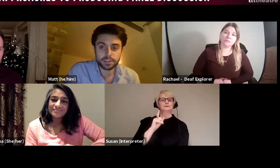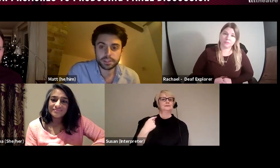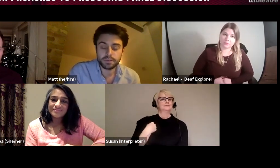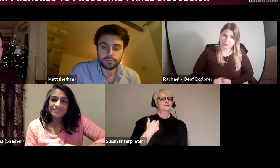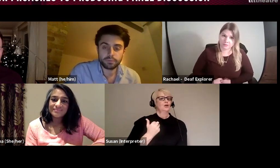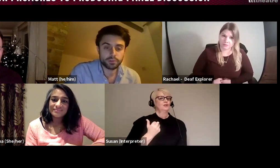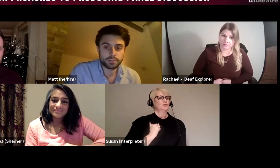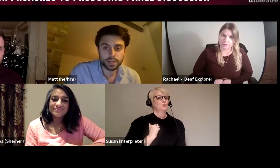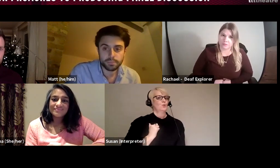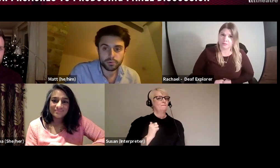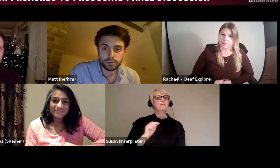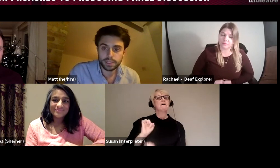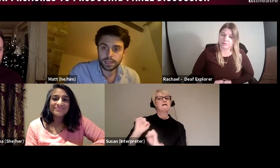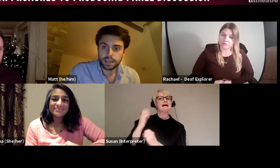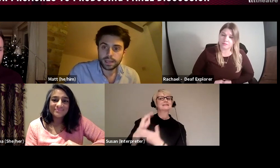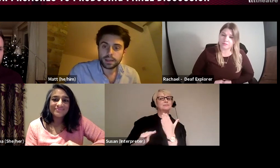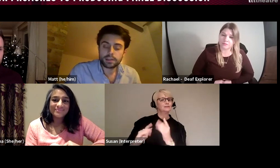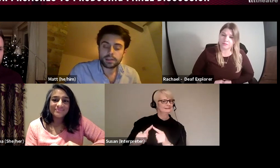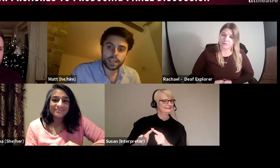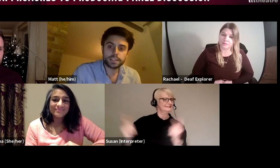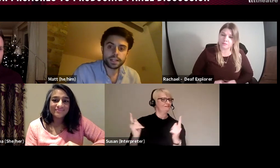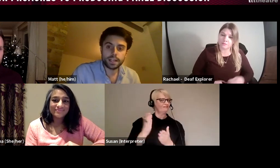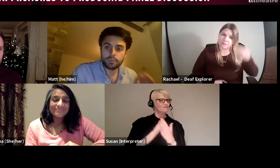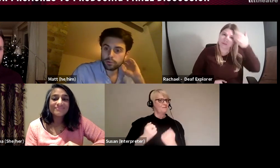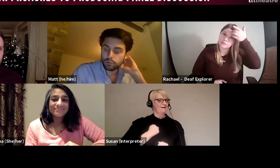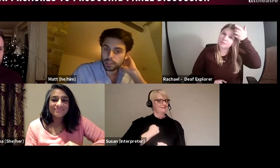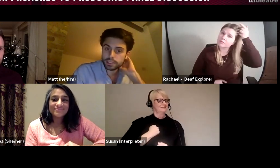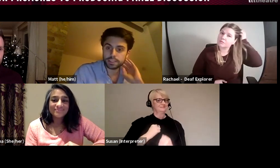are different from yours is really important. Communicating clearly with your audiences in